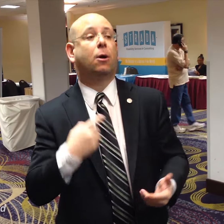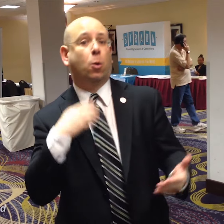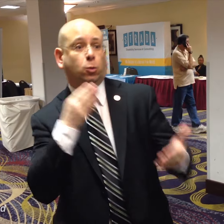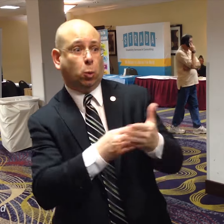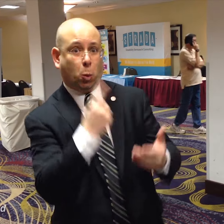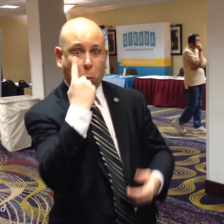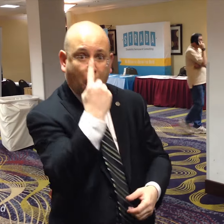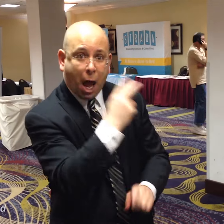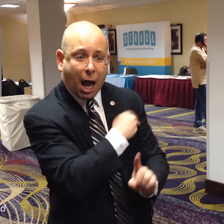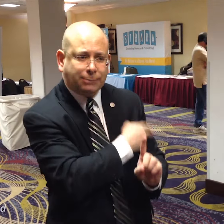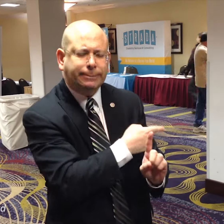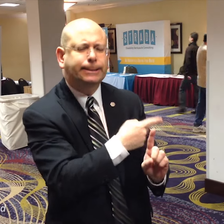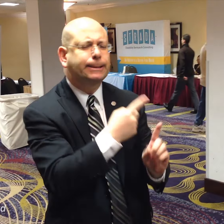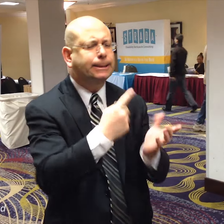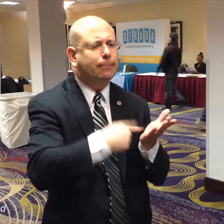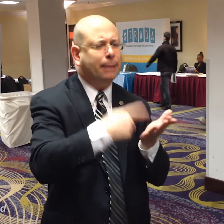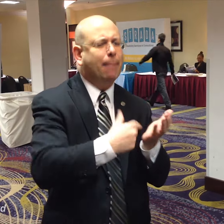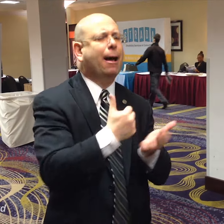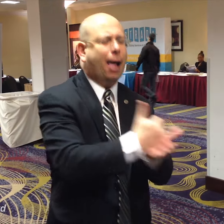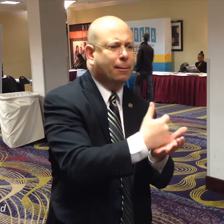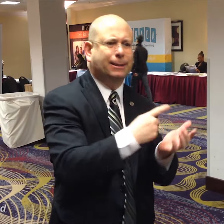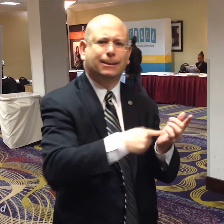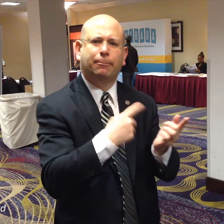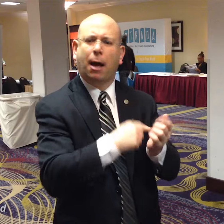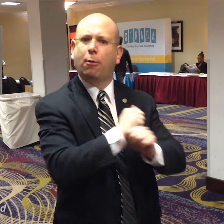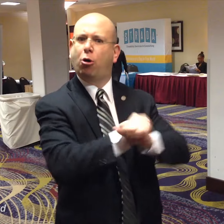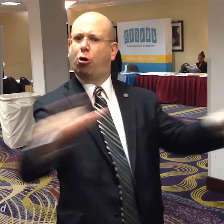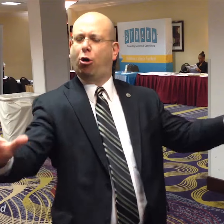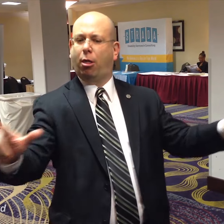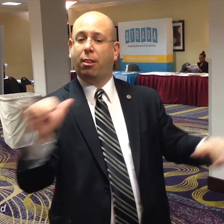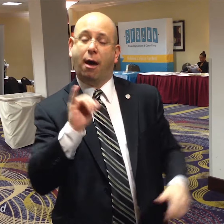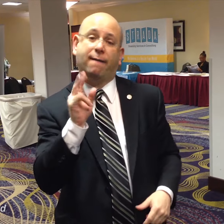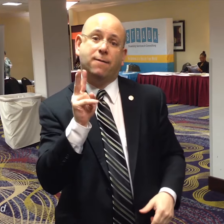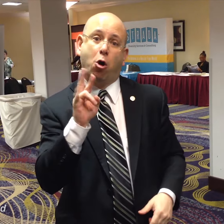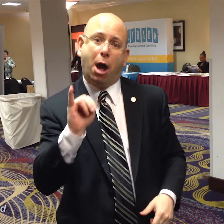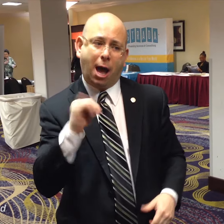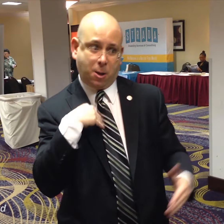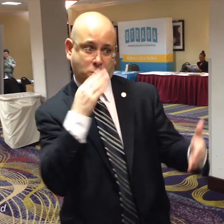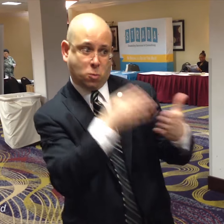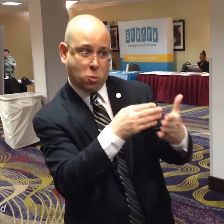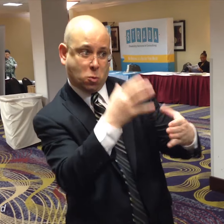Sometimes system change is effective from one hospital lawsuit while other times it benefits just one person.